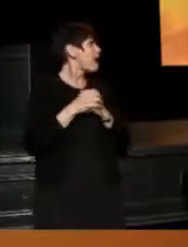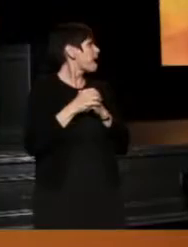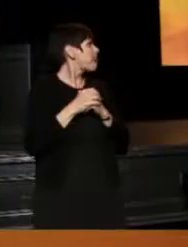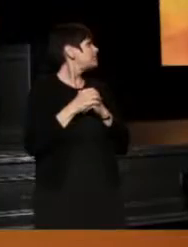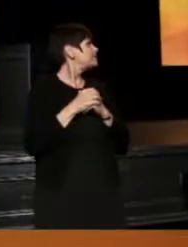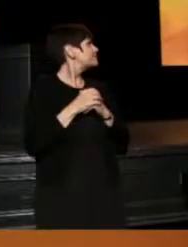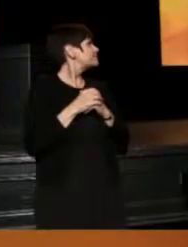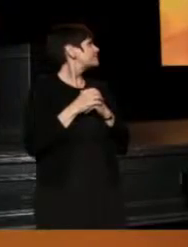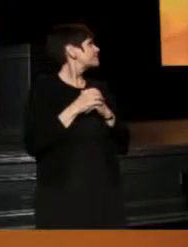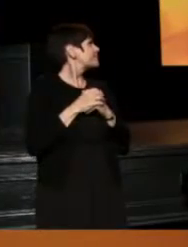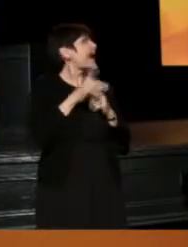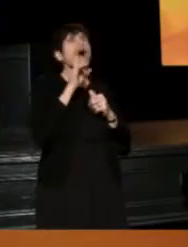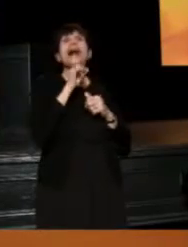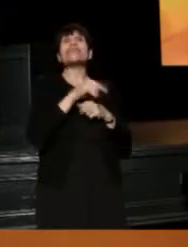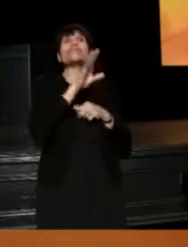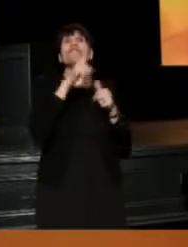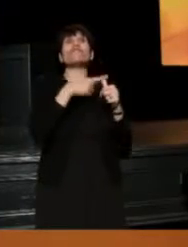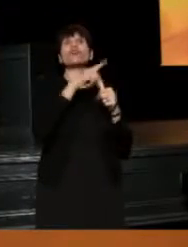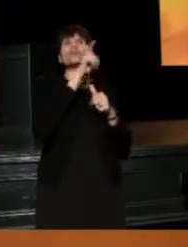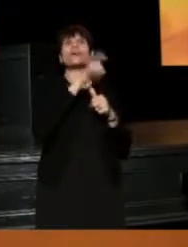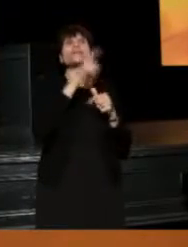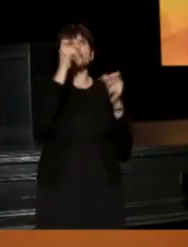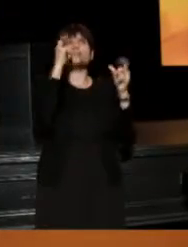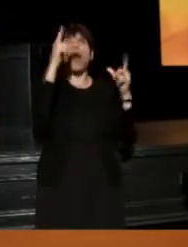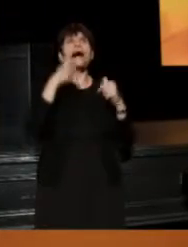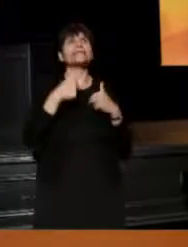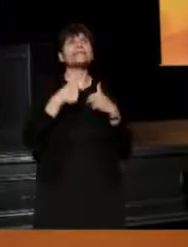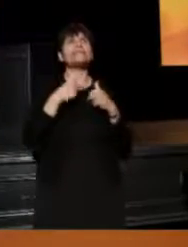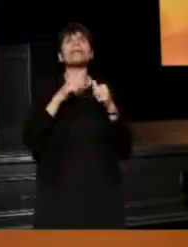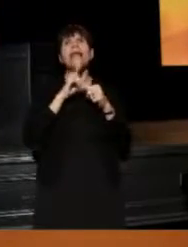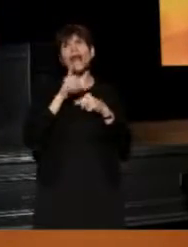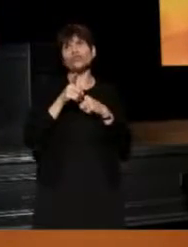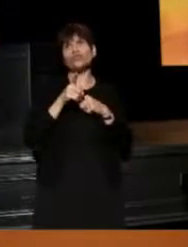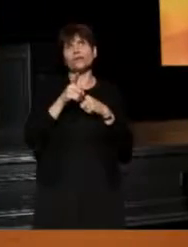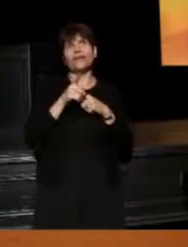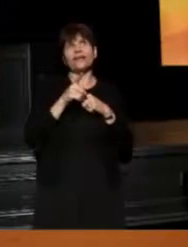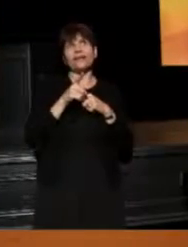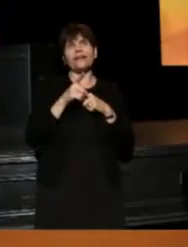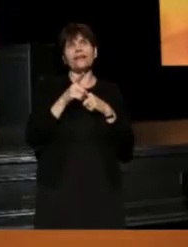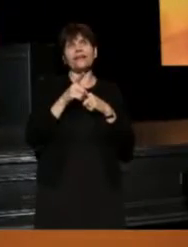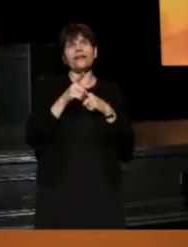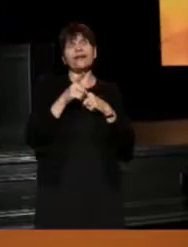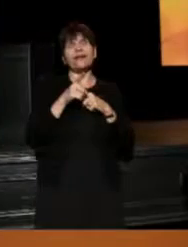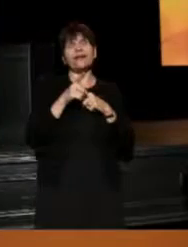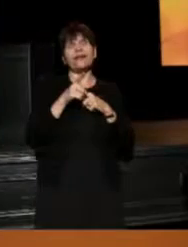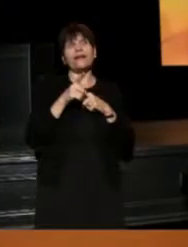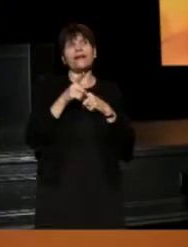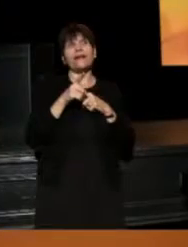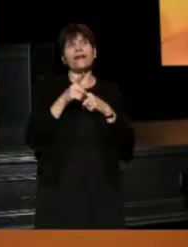So, I didn't answer his first question because he surprised me. But actually, this is a thing about DC.